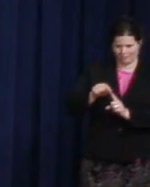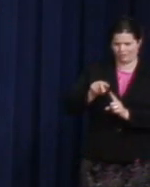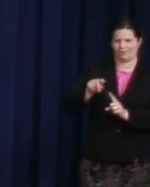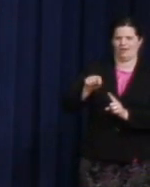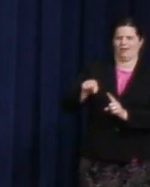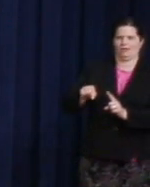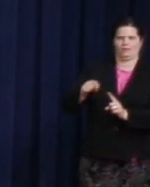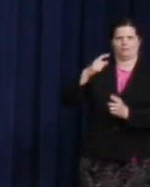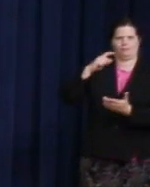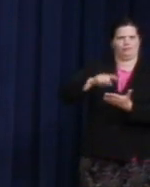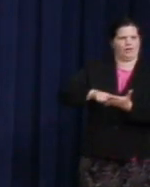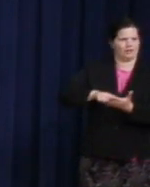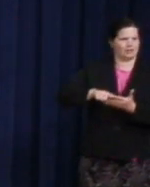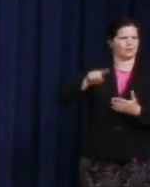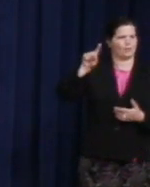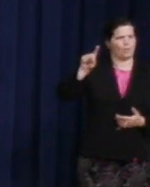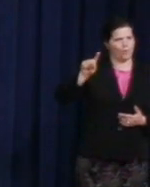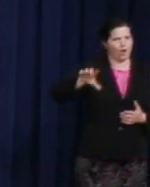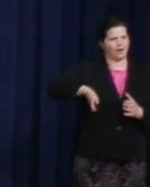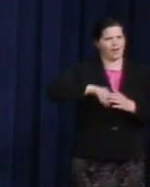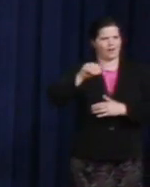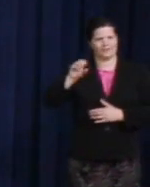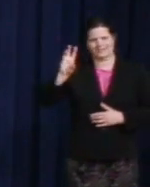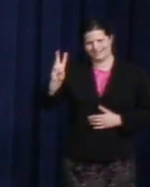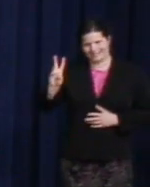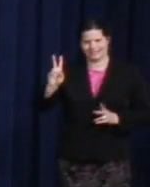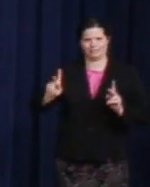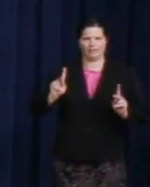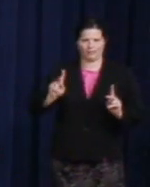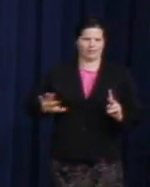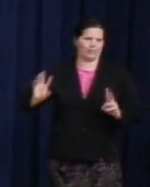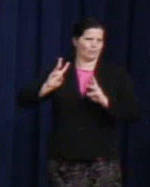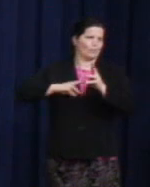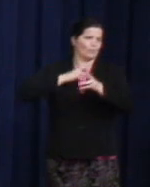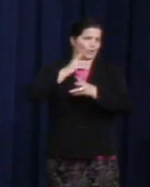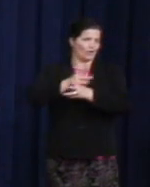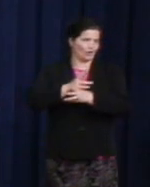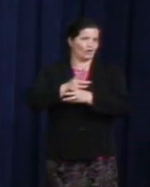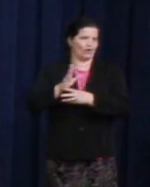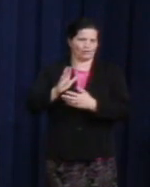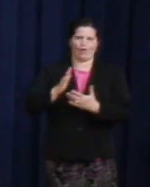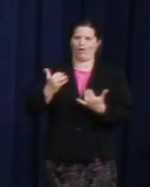Their very existence is now illegal just because of who they love, just because of who they are.